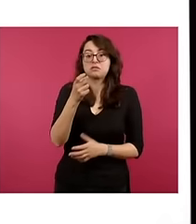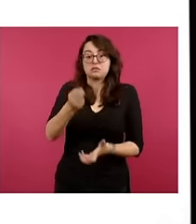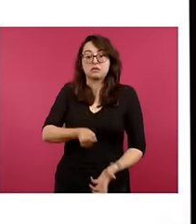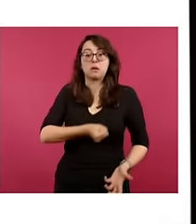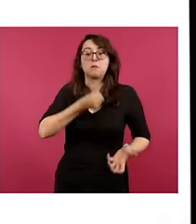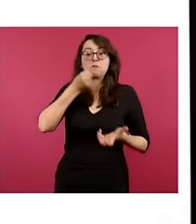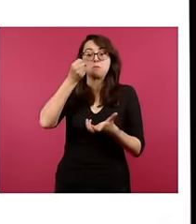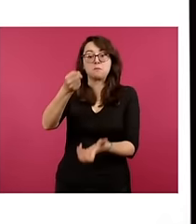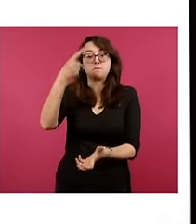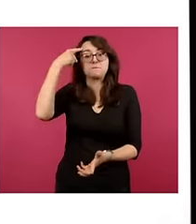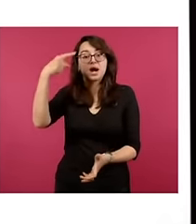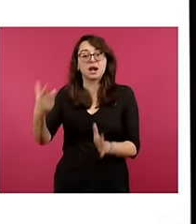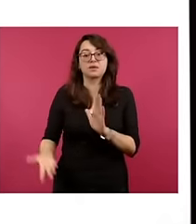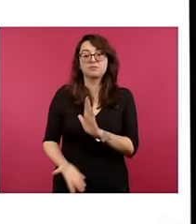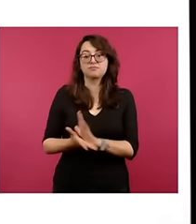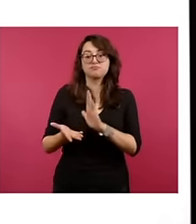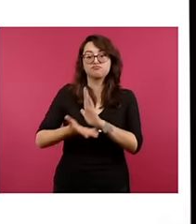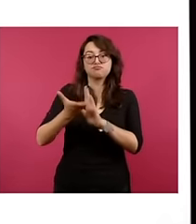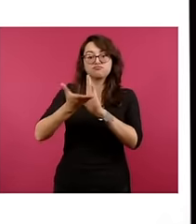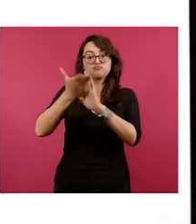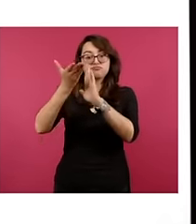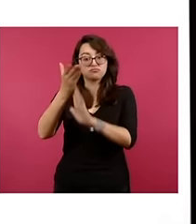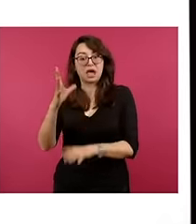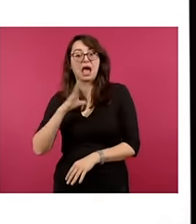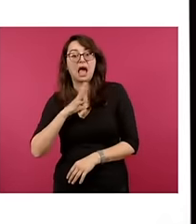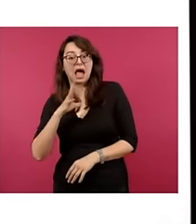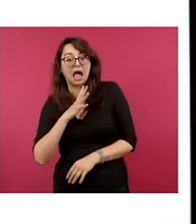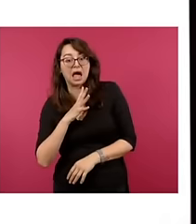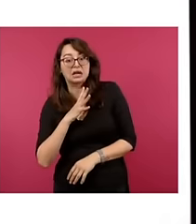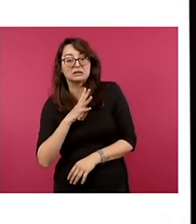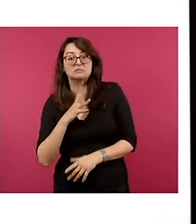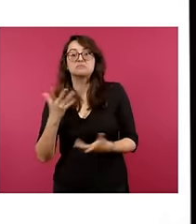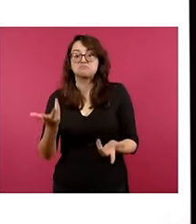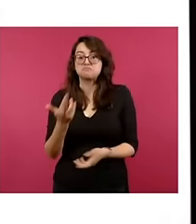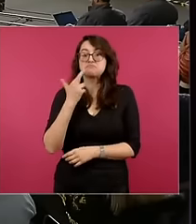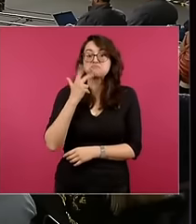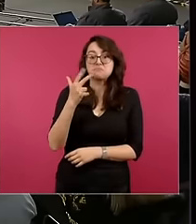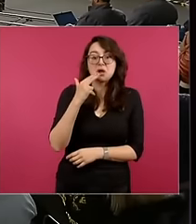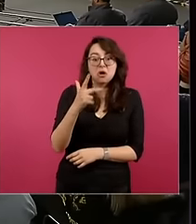against this? There is a million-dollar investment in the subway. The subway is better than it